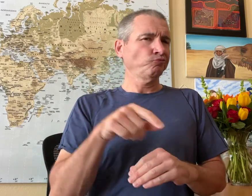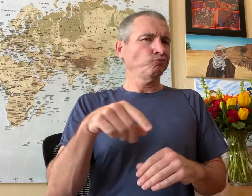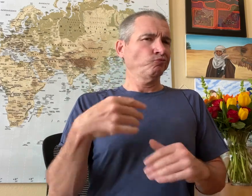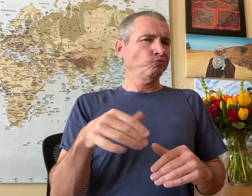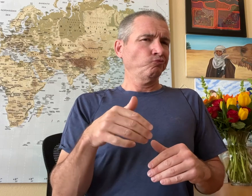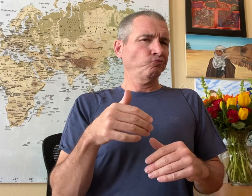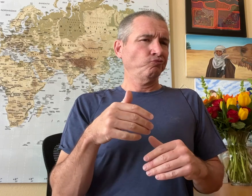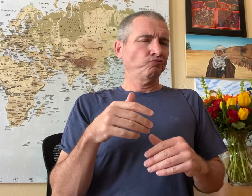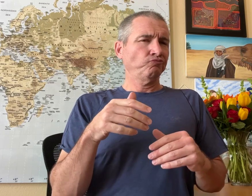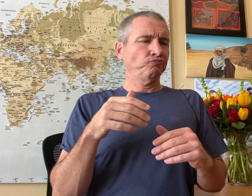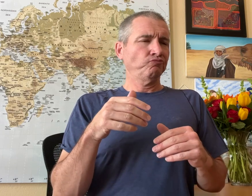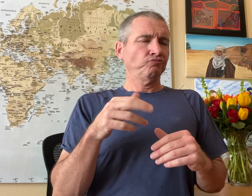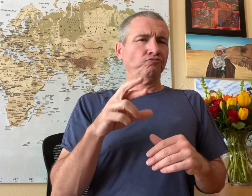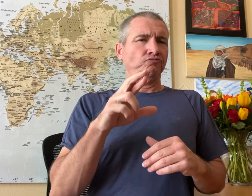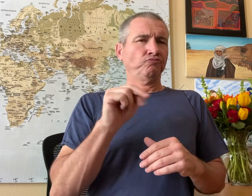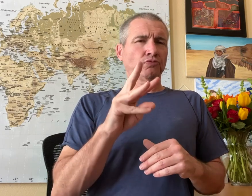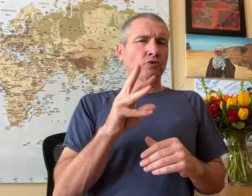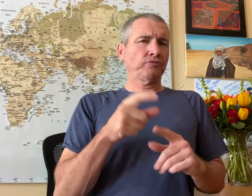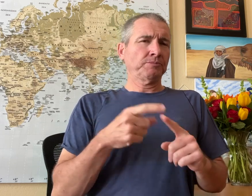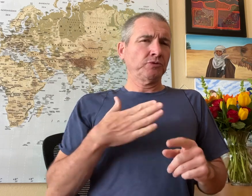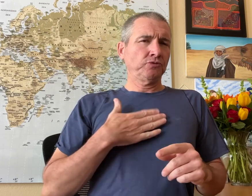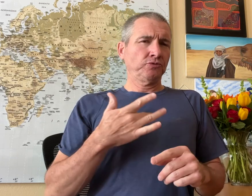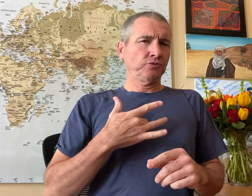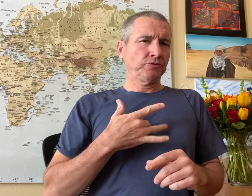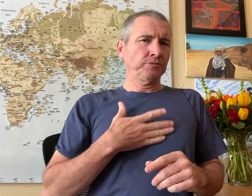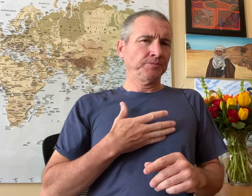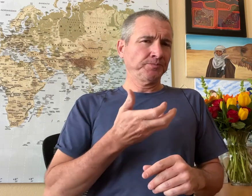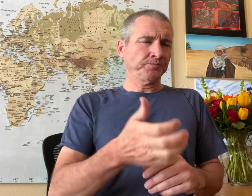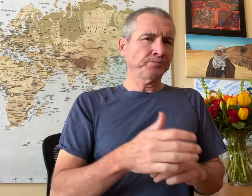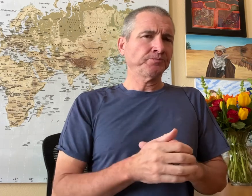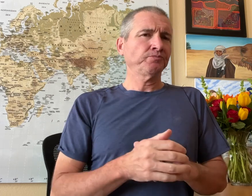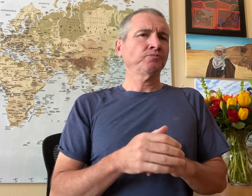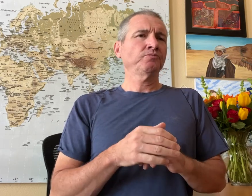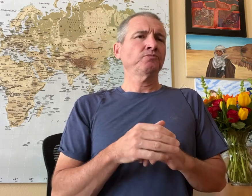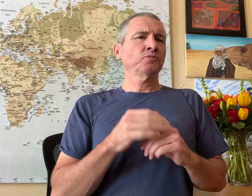This is raw, from my heart.